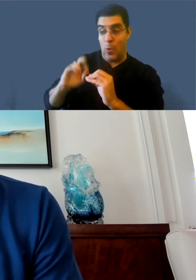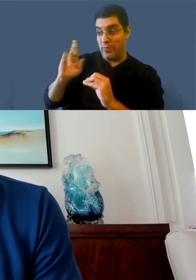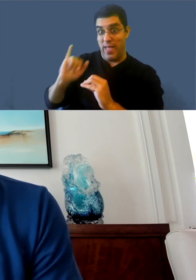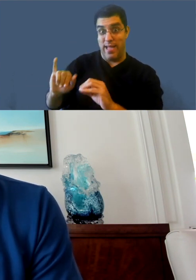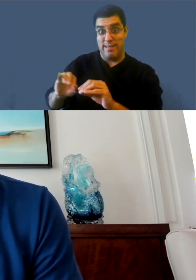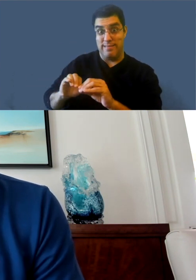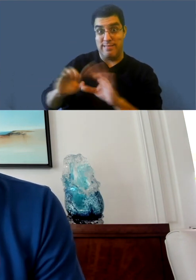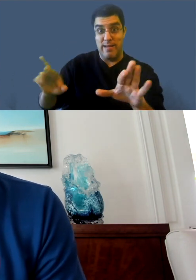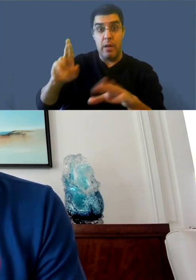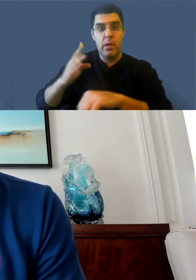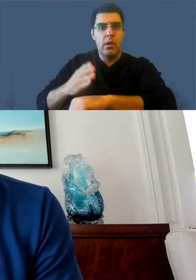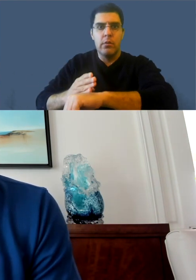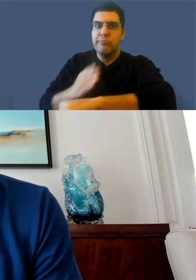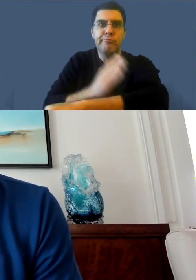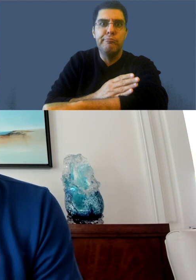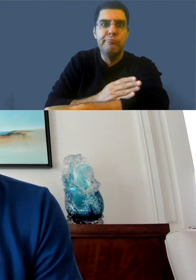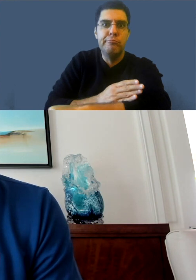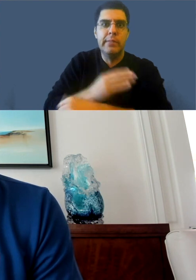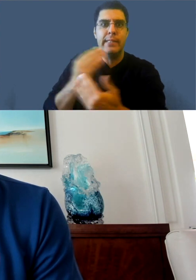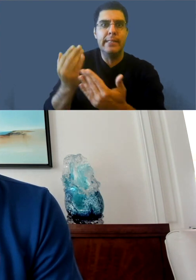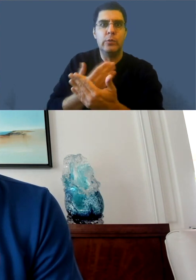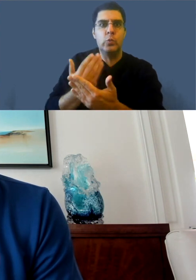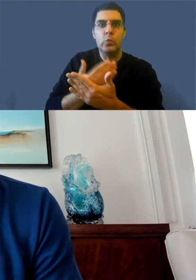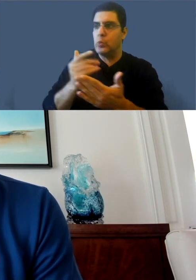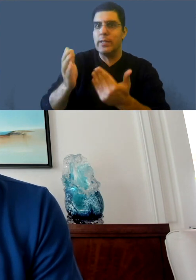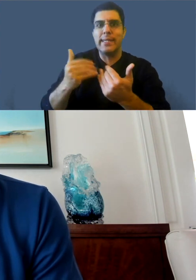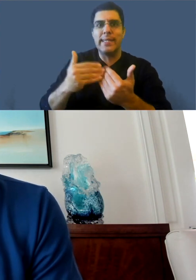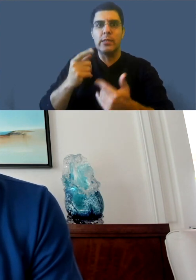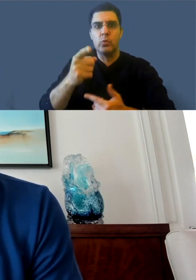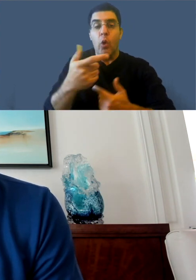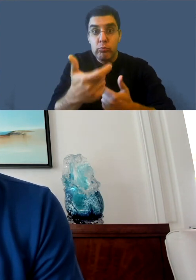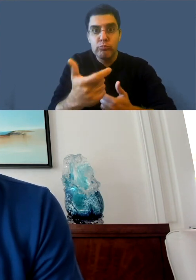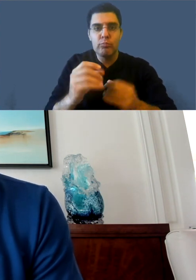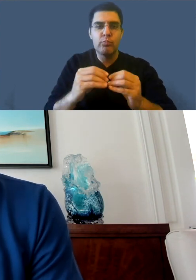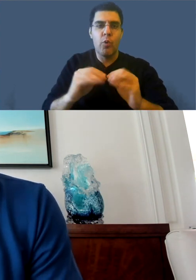I believe almost complete at this point. And the third thing that we're doing, is the new permission,